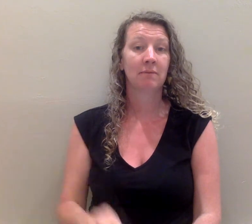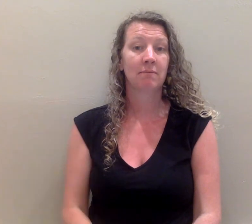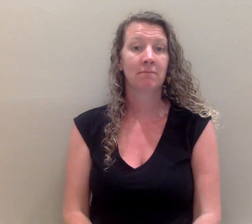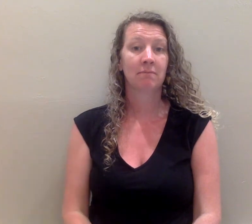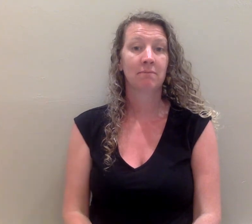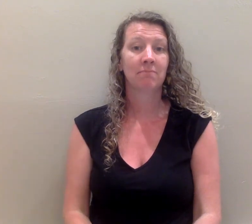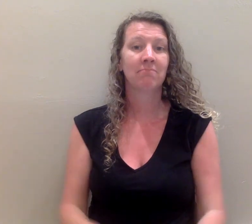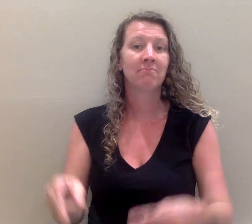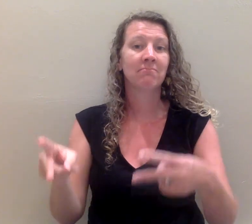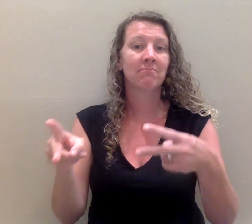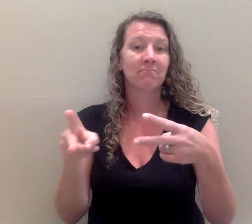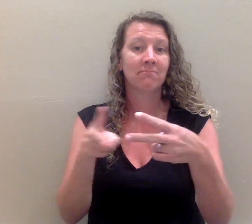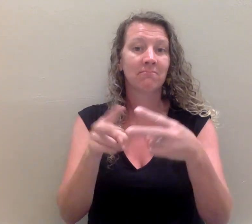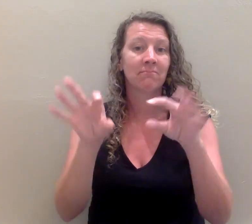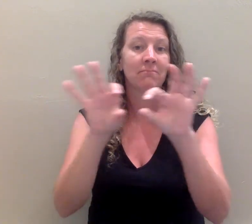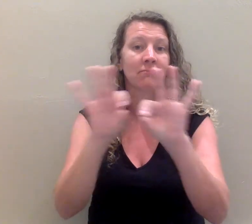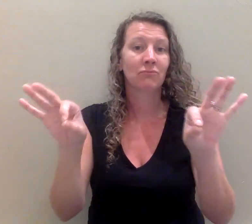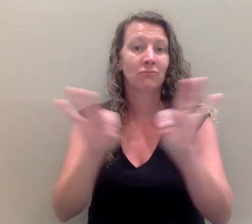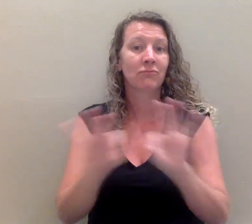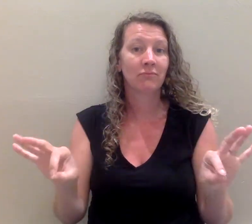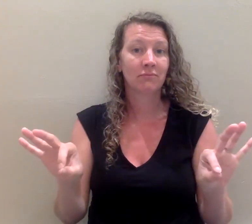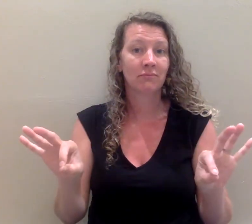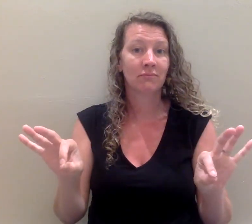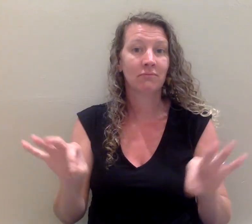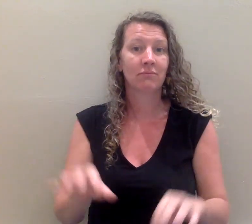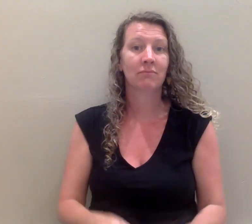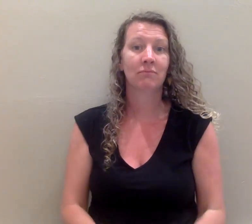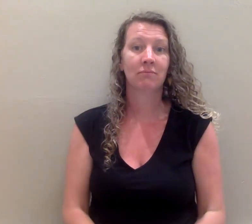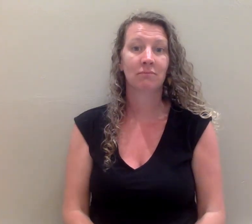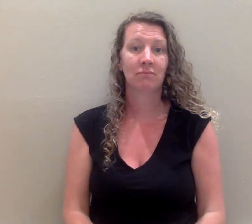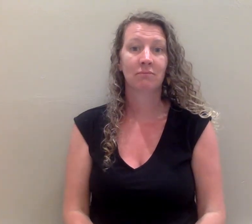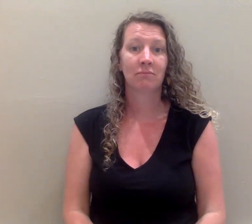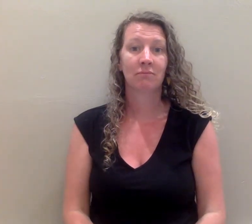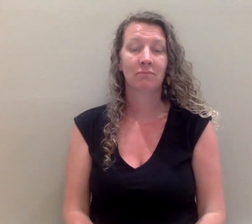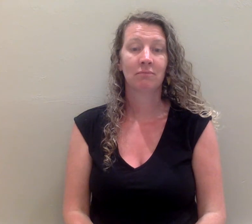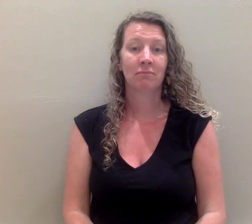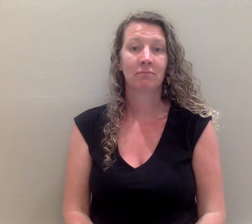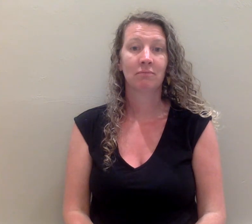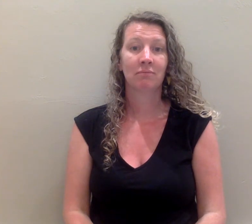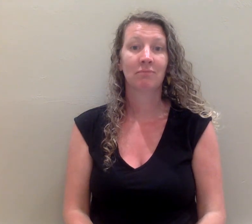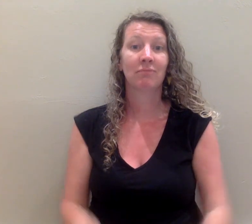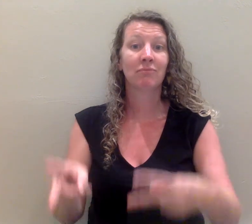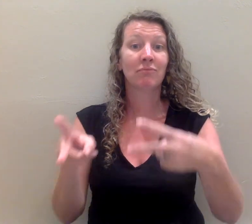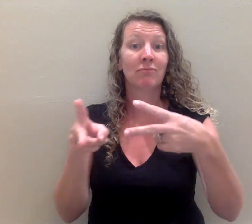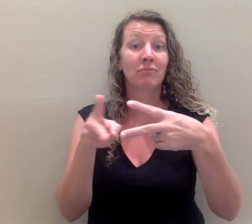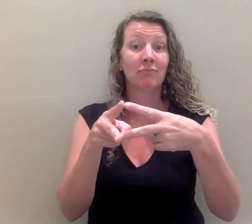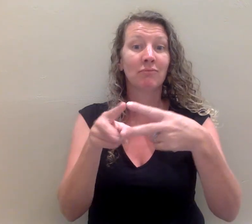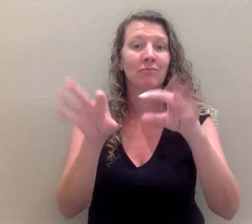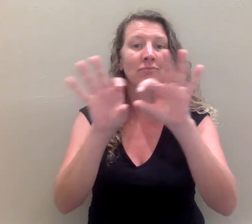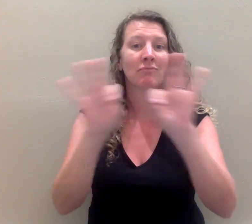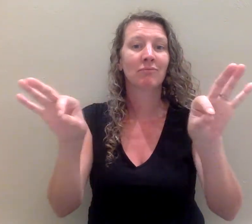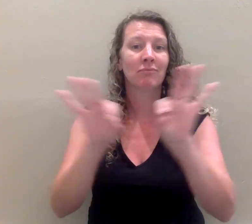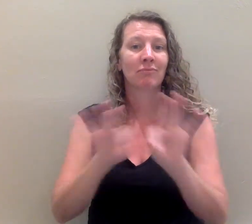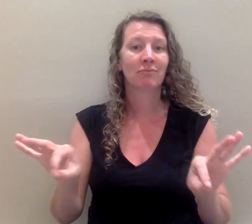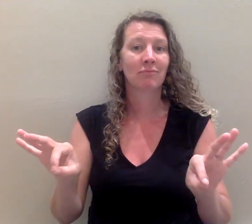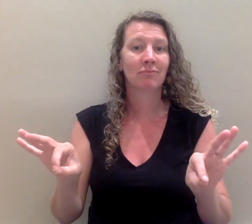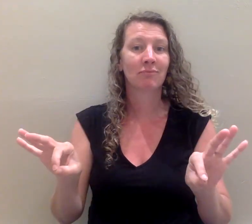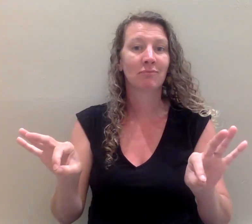Plus